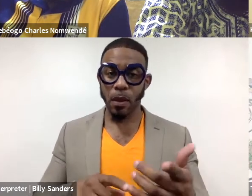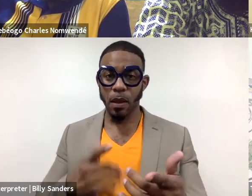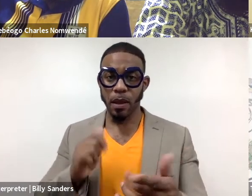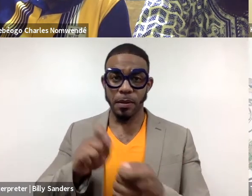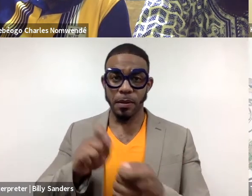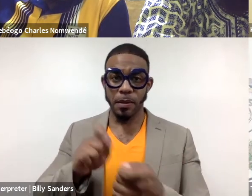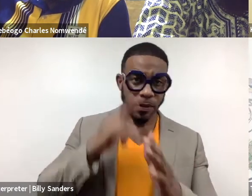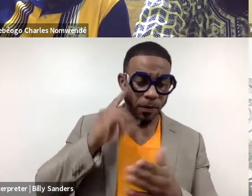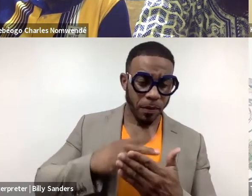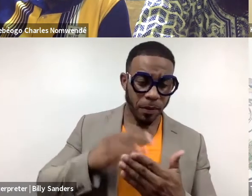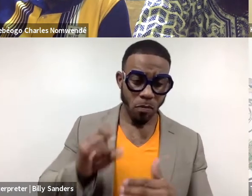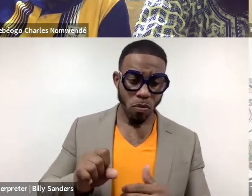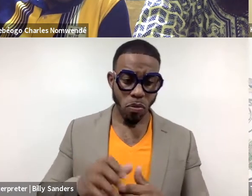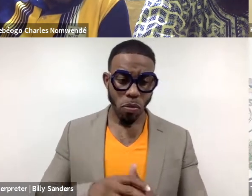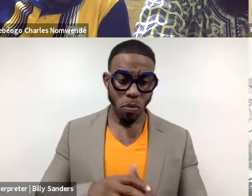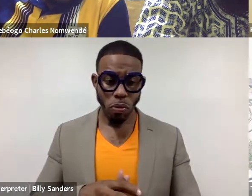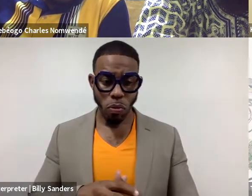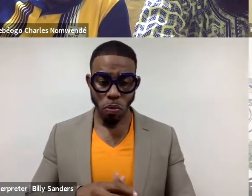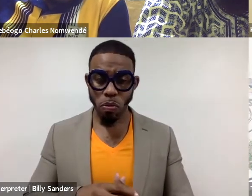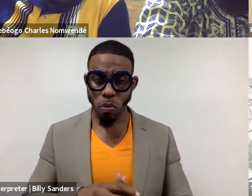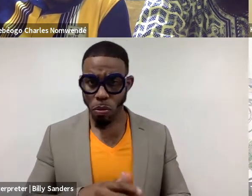that you could zone into? Yeah.